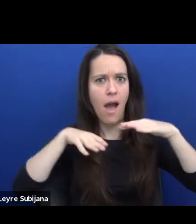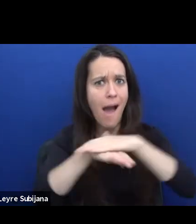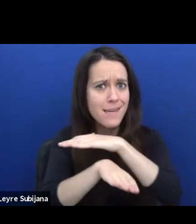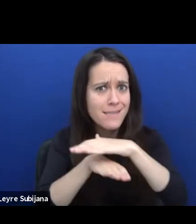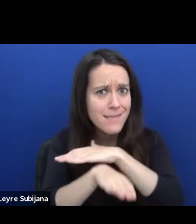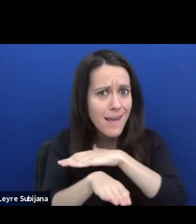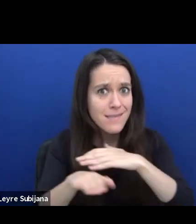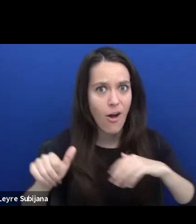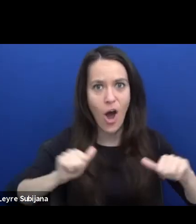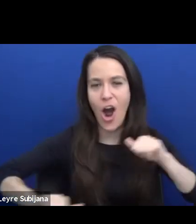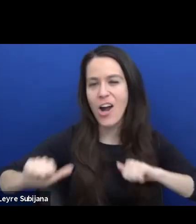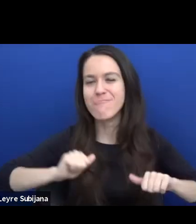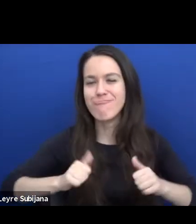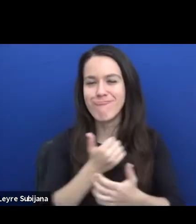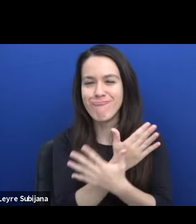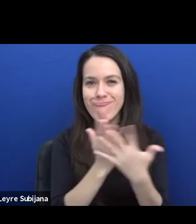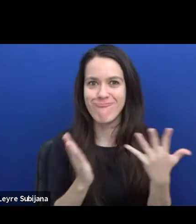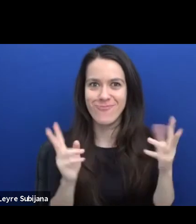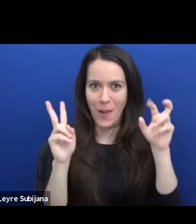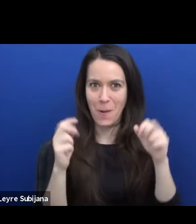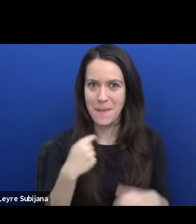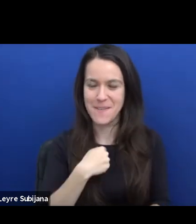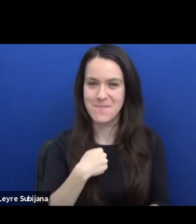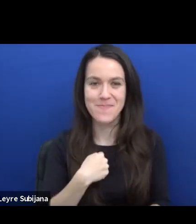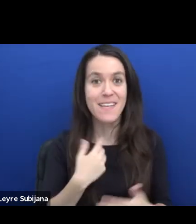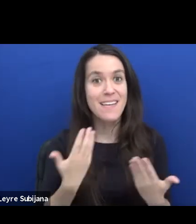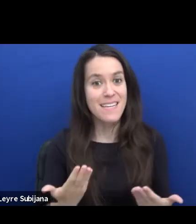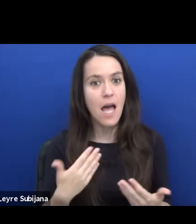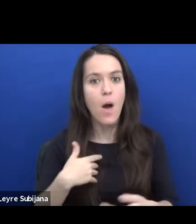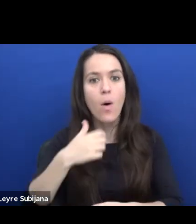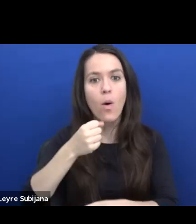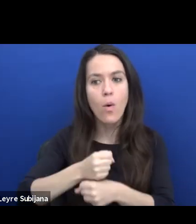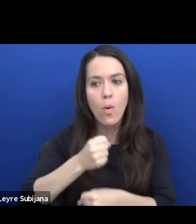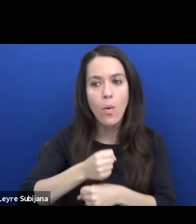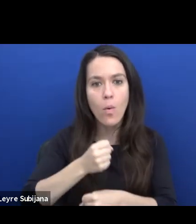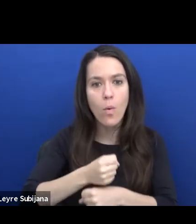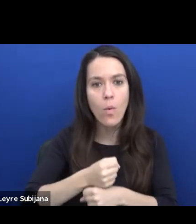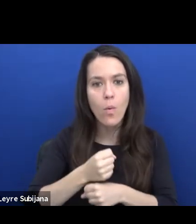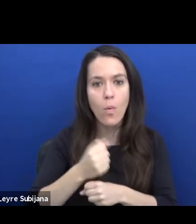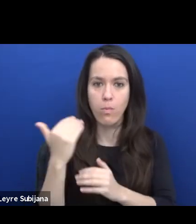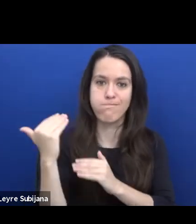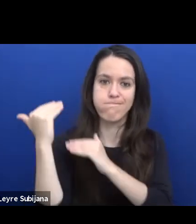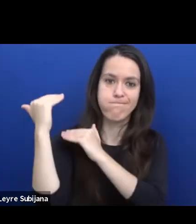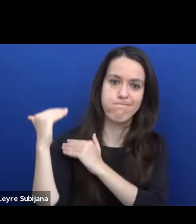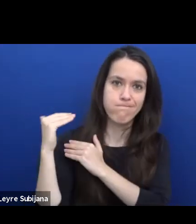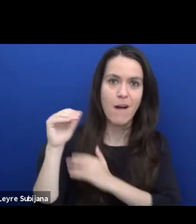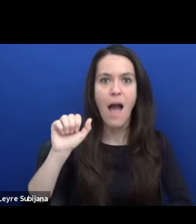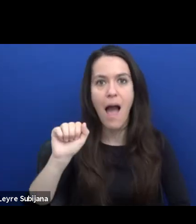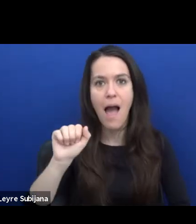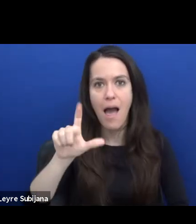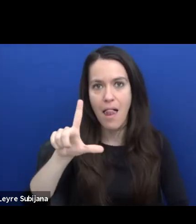Right now, I'm working in the Allianz Kultursiftung. I'm responsible for the performing and visual arts